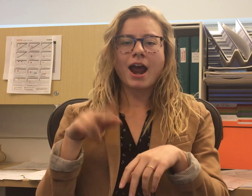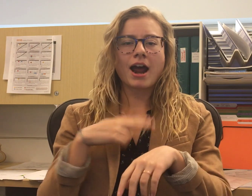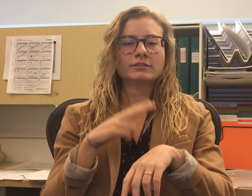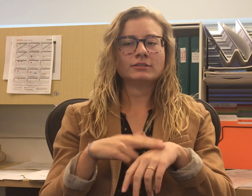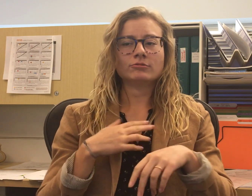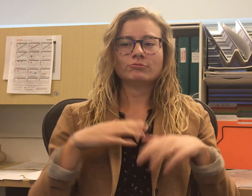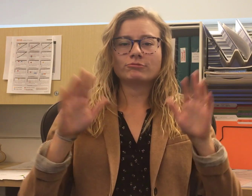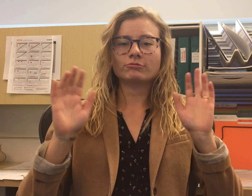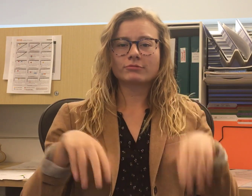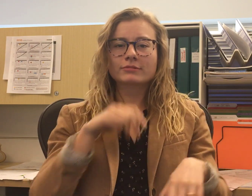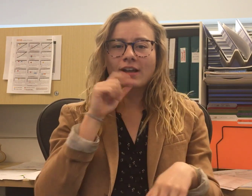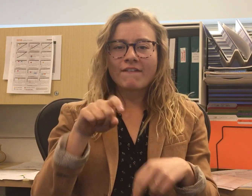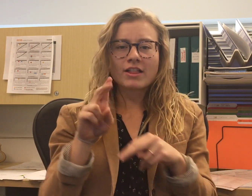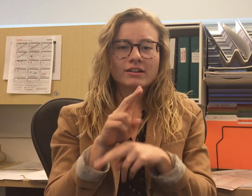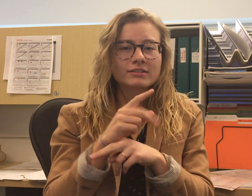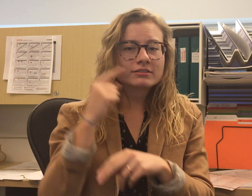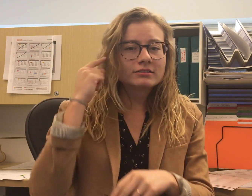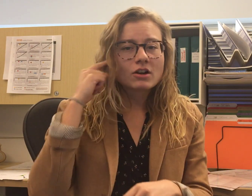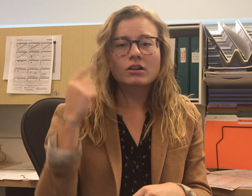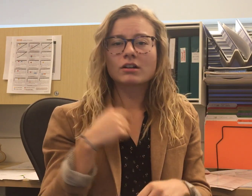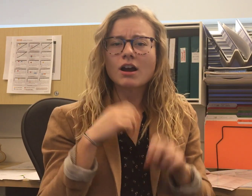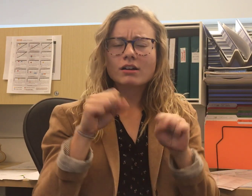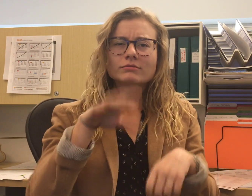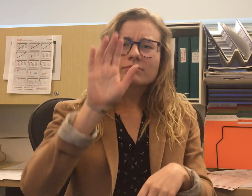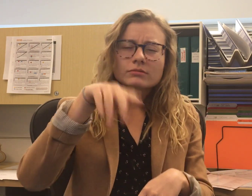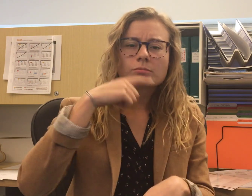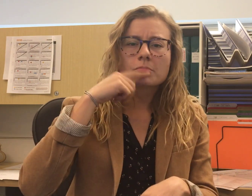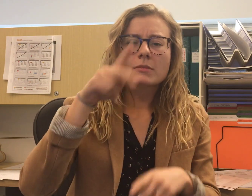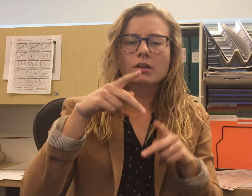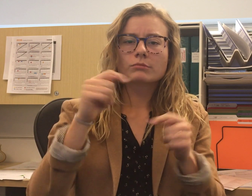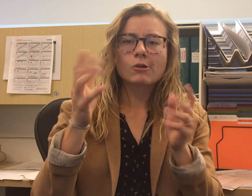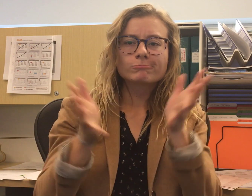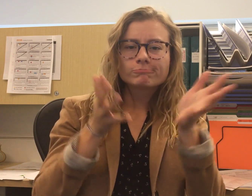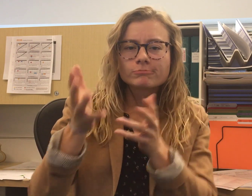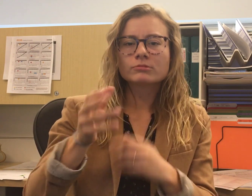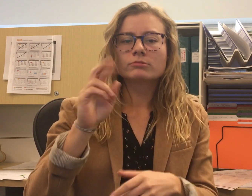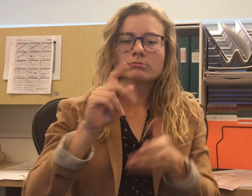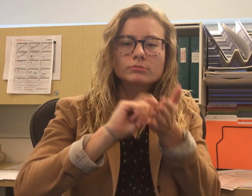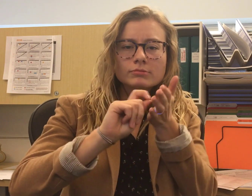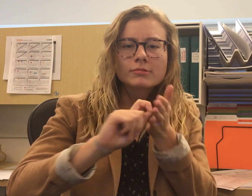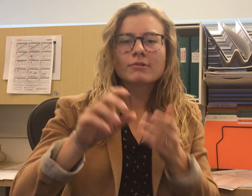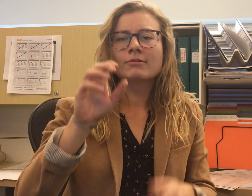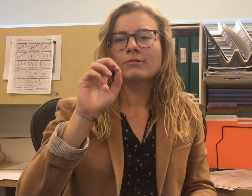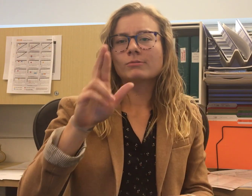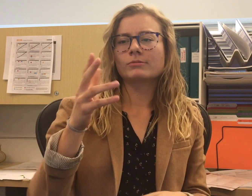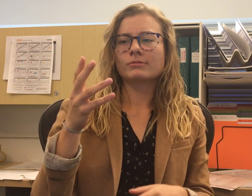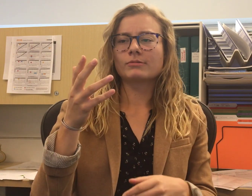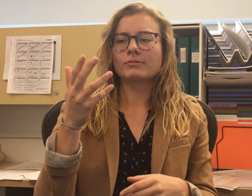I don’t have to struggle like them, nor do I need sound. I can easily gesture with others, write back and forth with them,